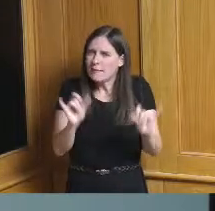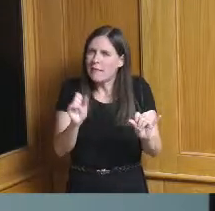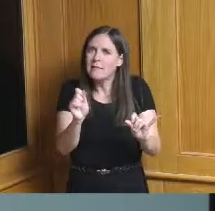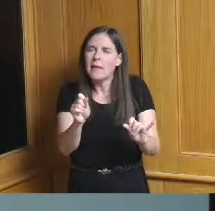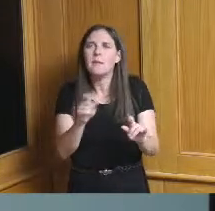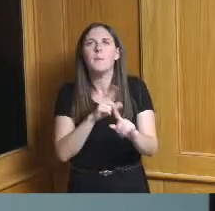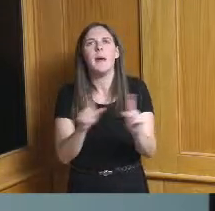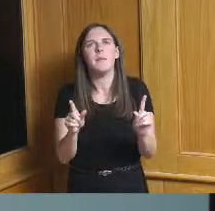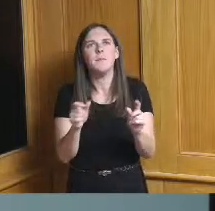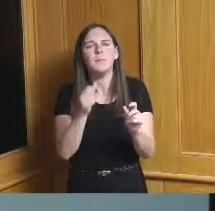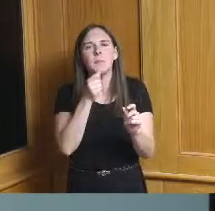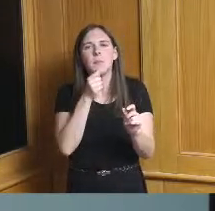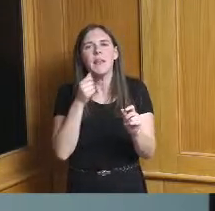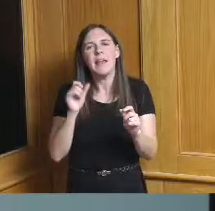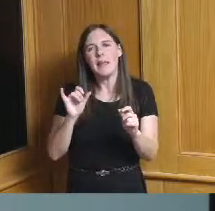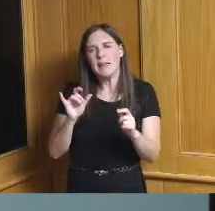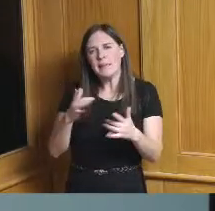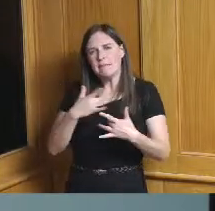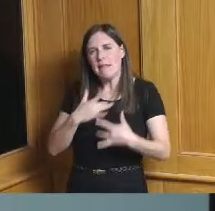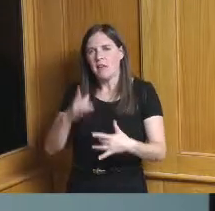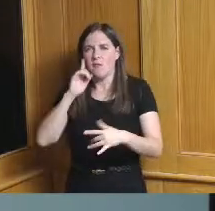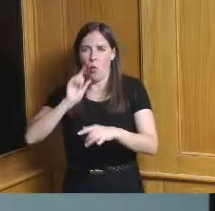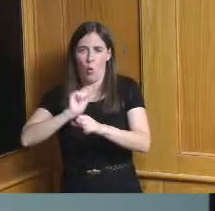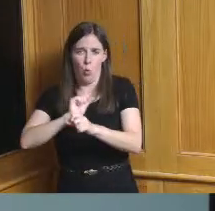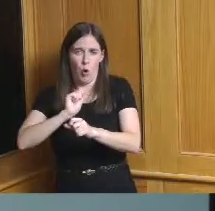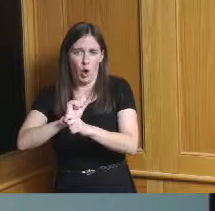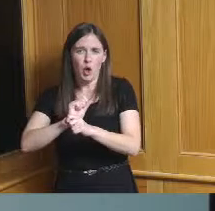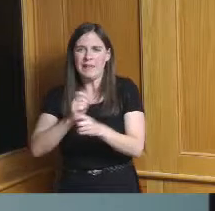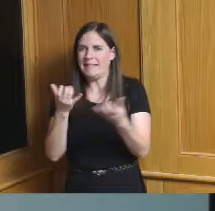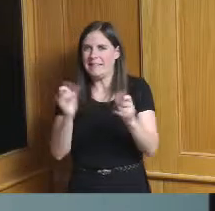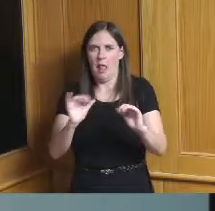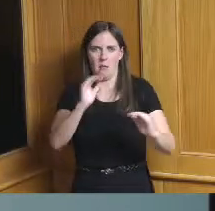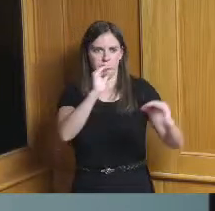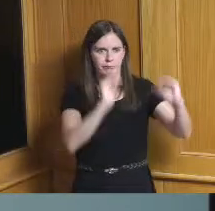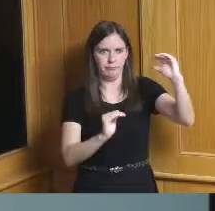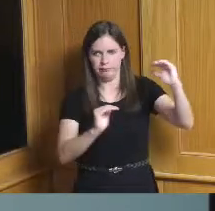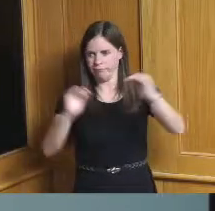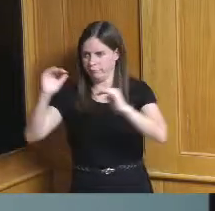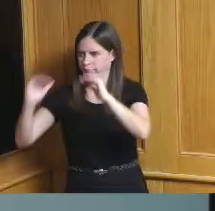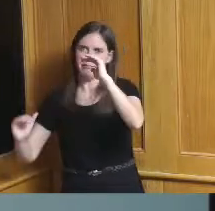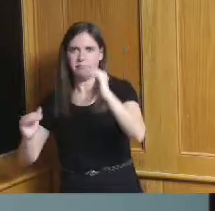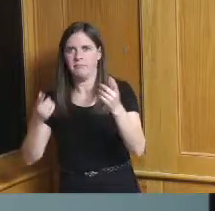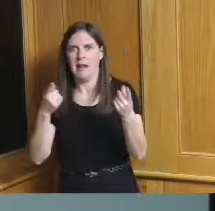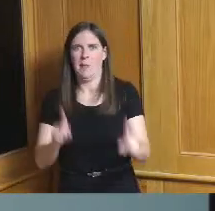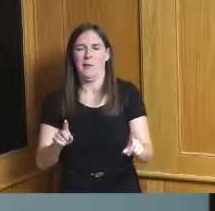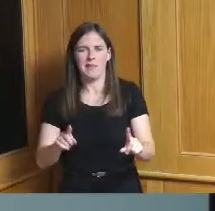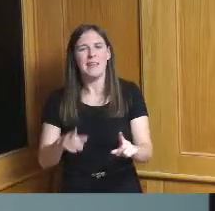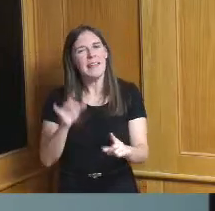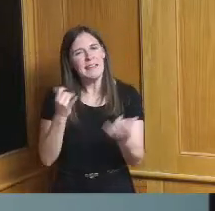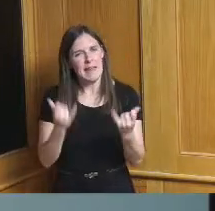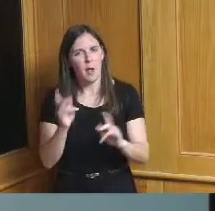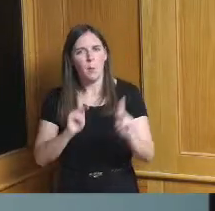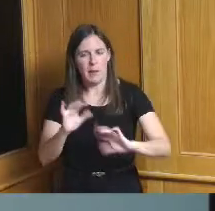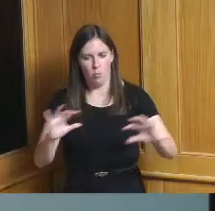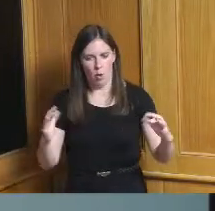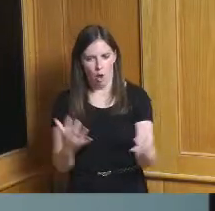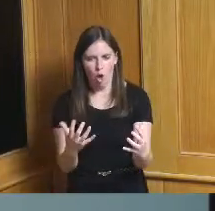market performance across all sectors a relatively slow population growth of population growth